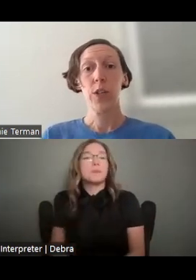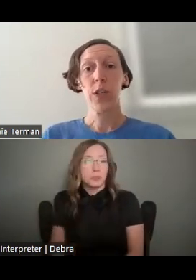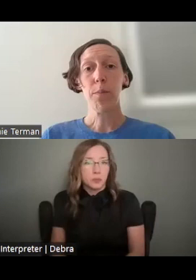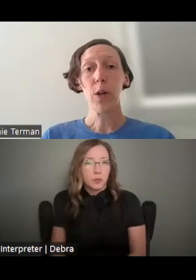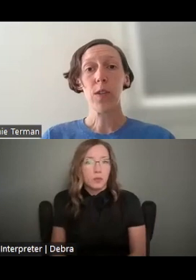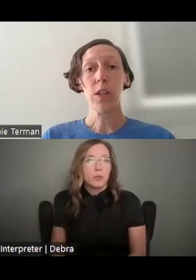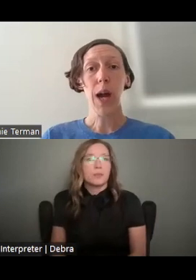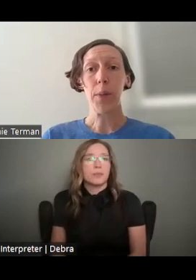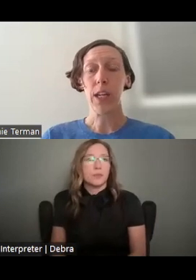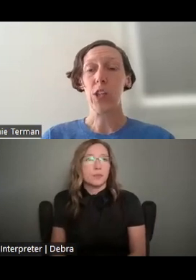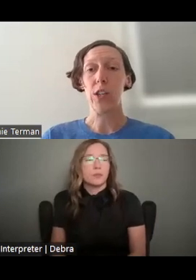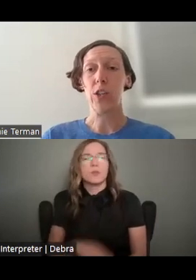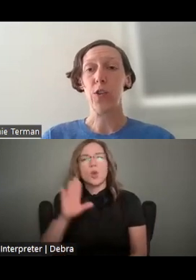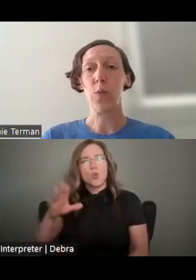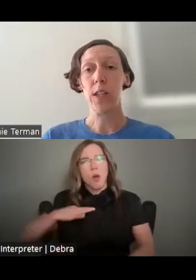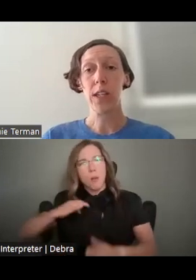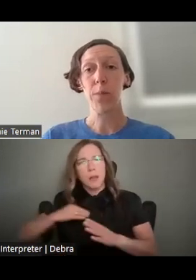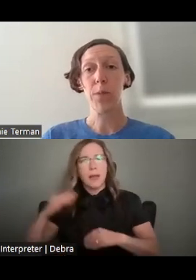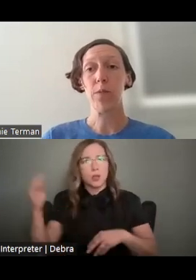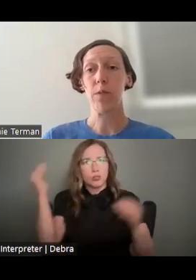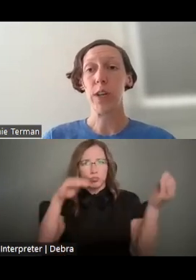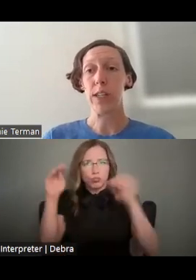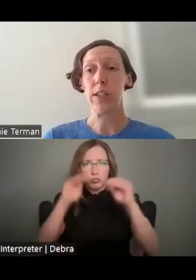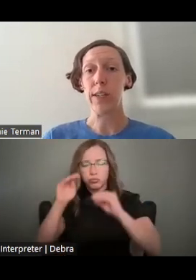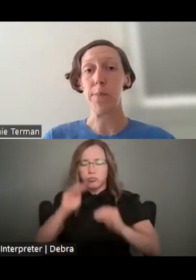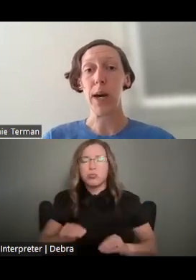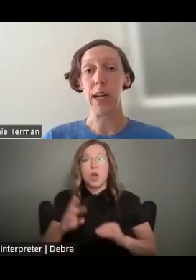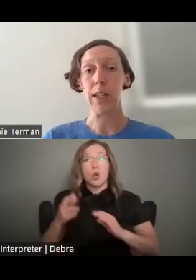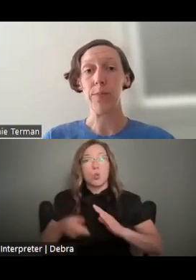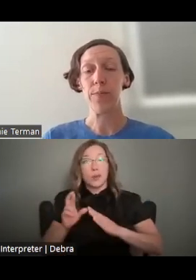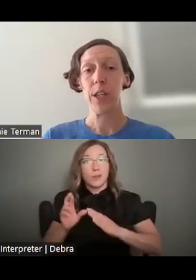WHEN YOU'RE COMPOSING YOUR APPLICATION, YOU WANT TO KEEP THE REVIEW CRITERIA IN MIND.